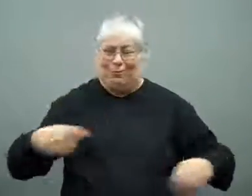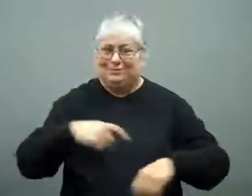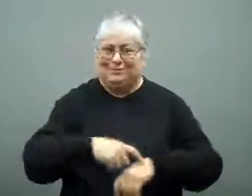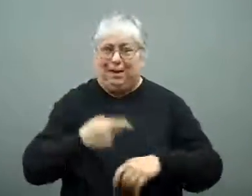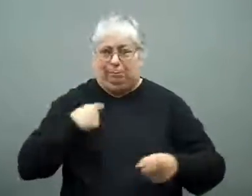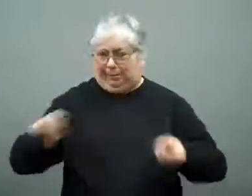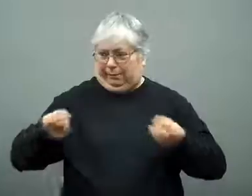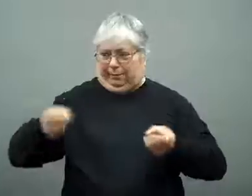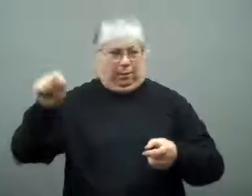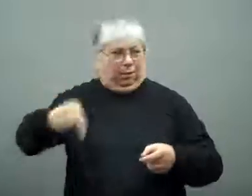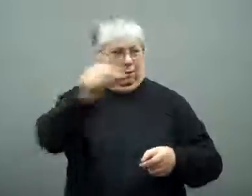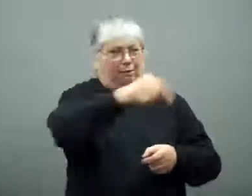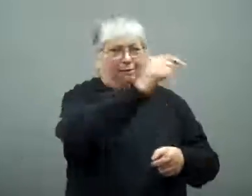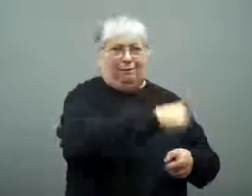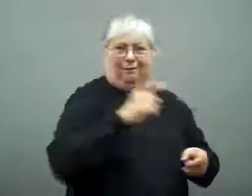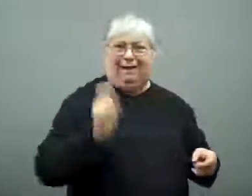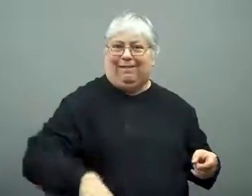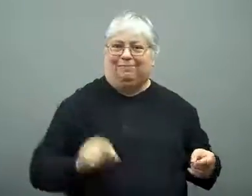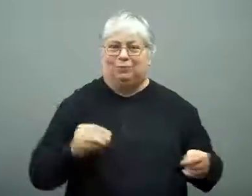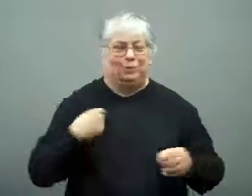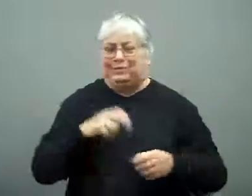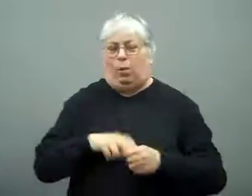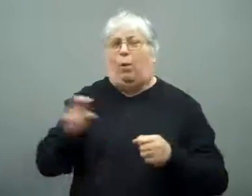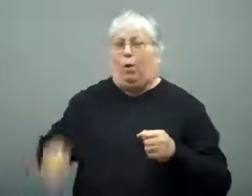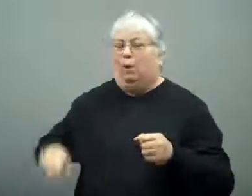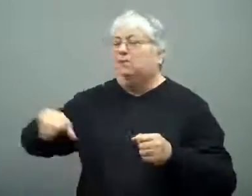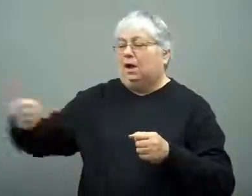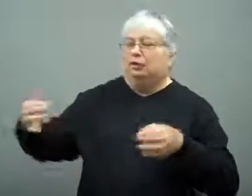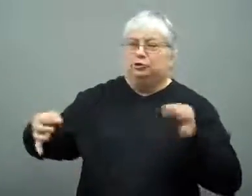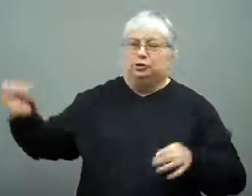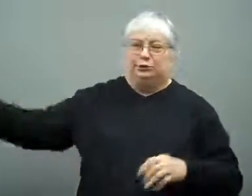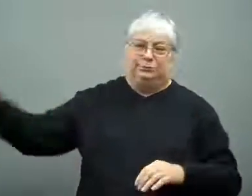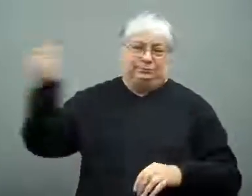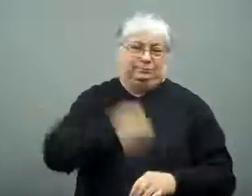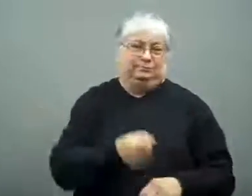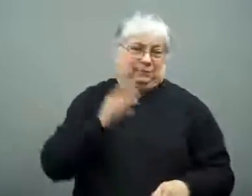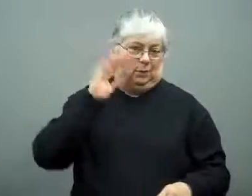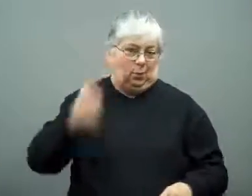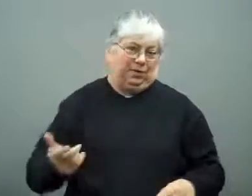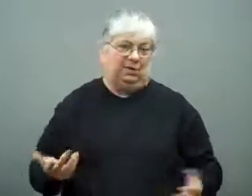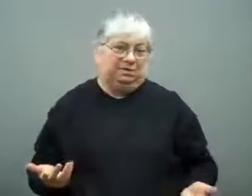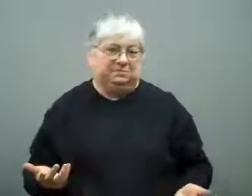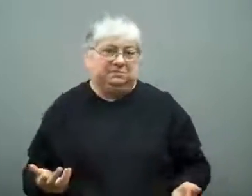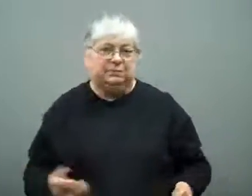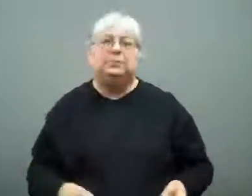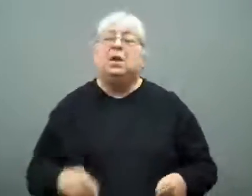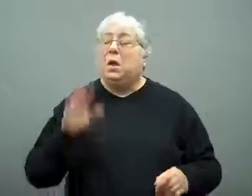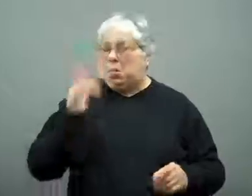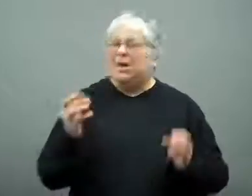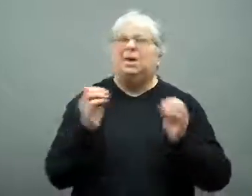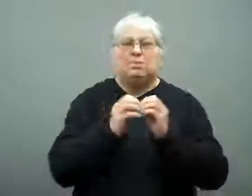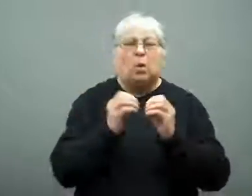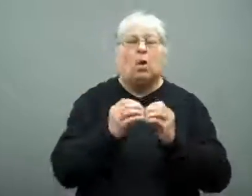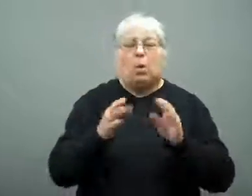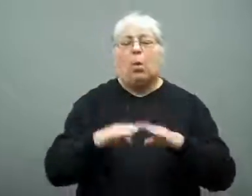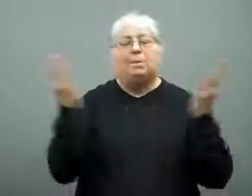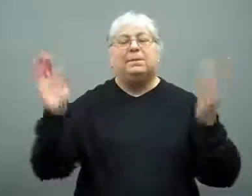and he didn't have the time, since he was responsible for other judges.